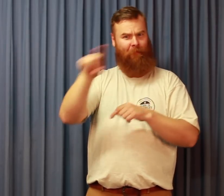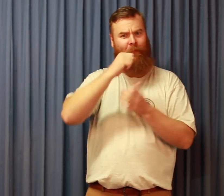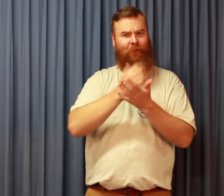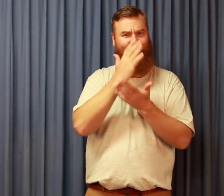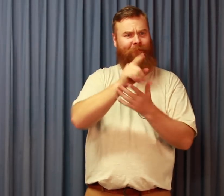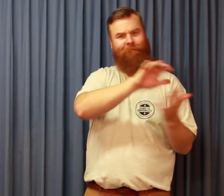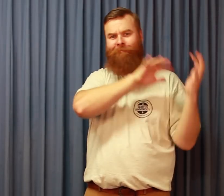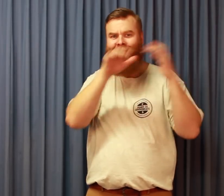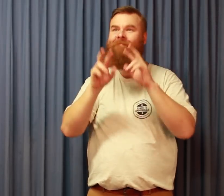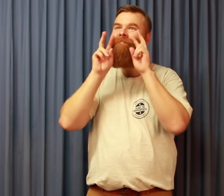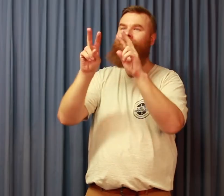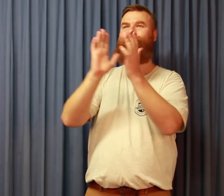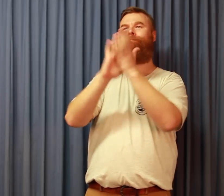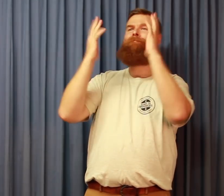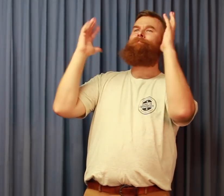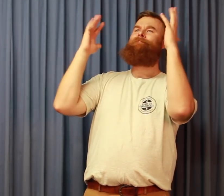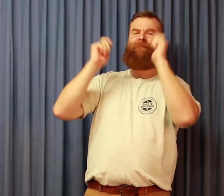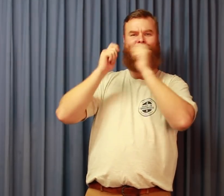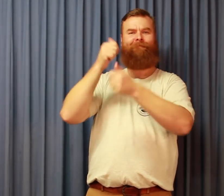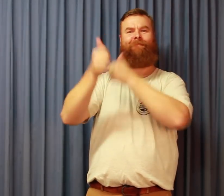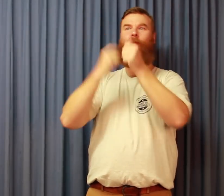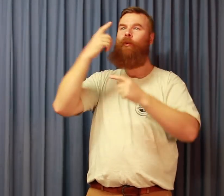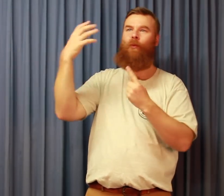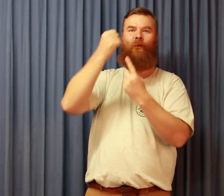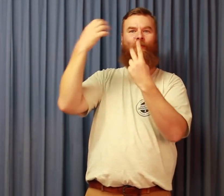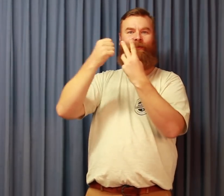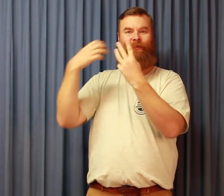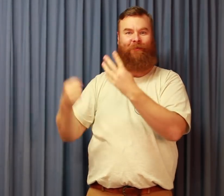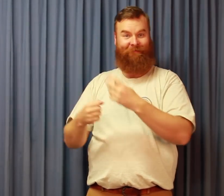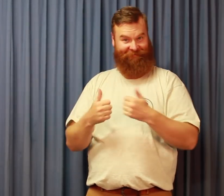Make sure you all come along to cheer and congratulate all the place getters.